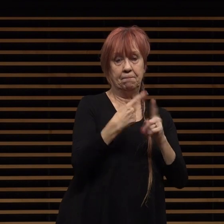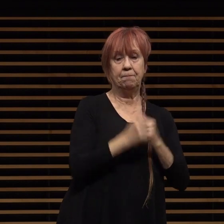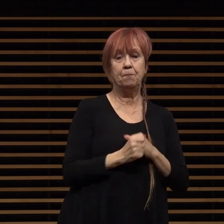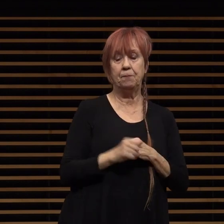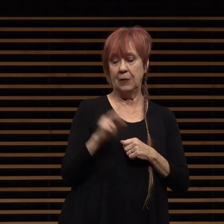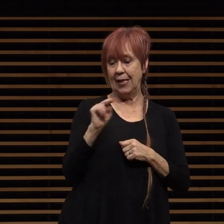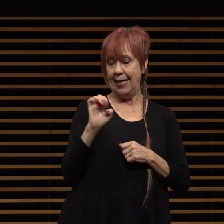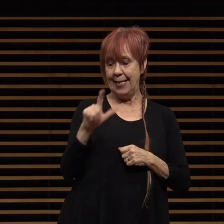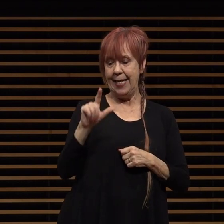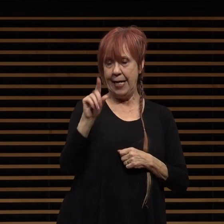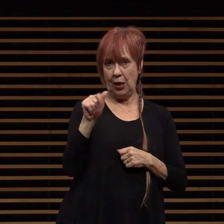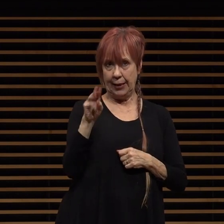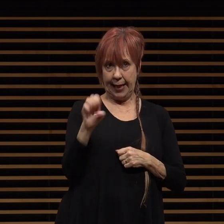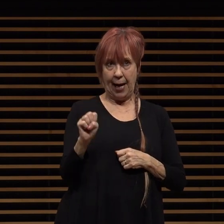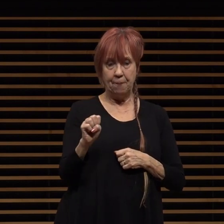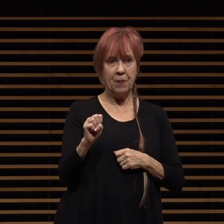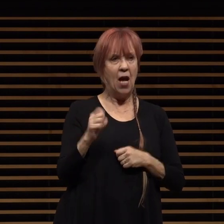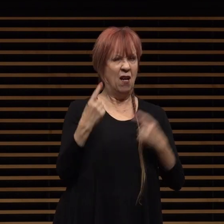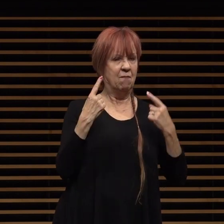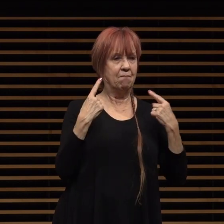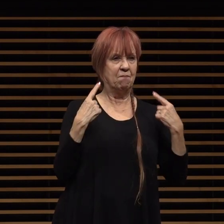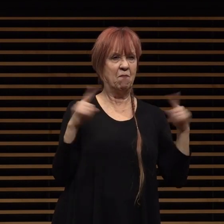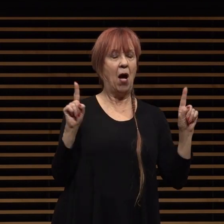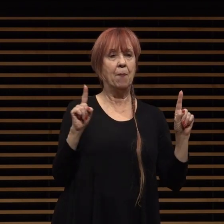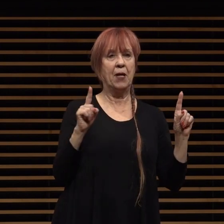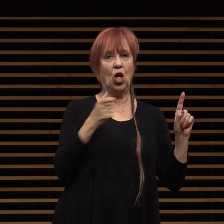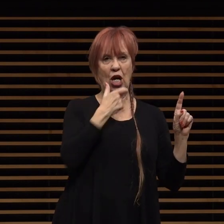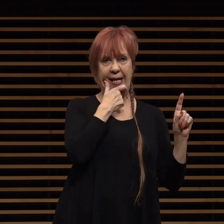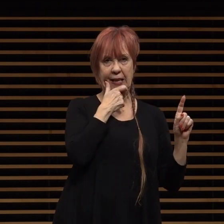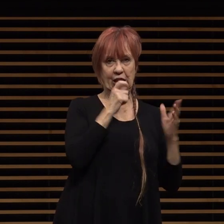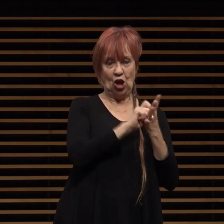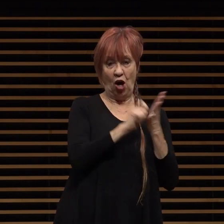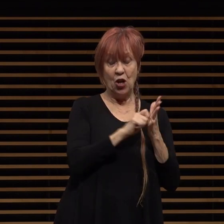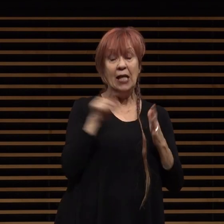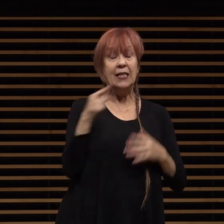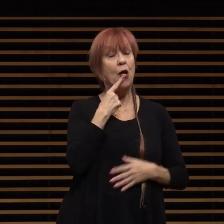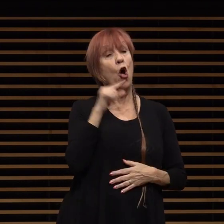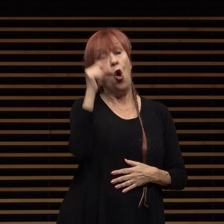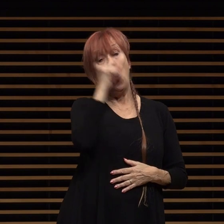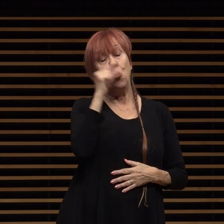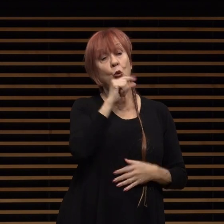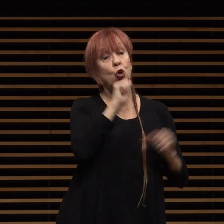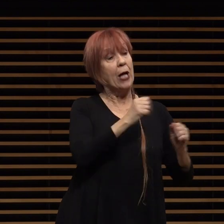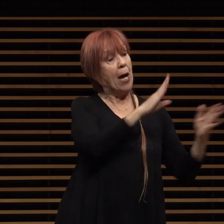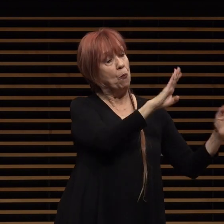author once said